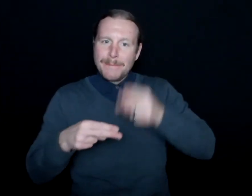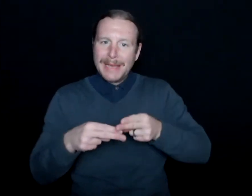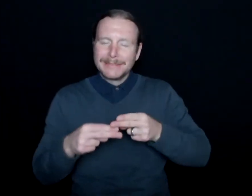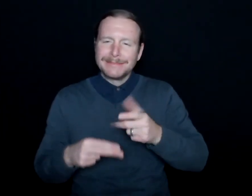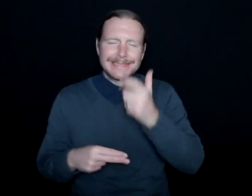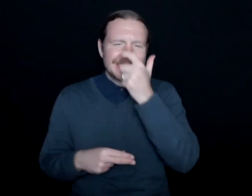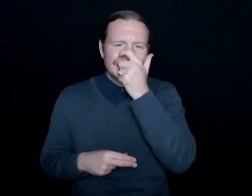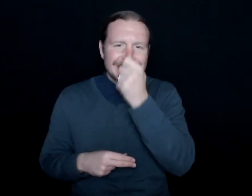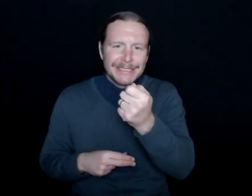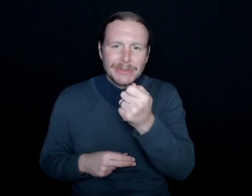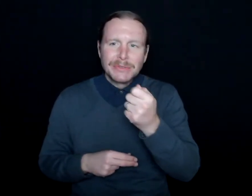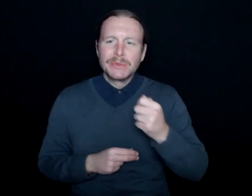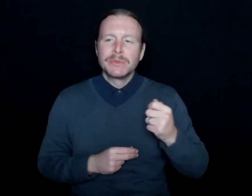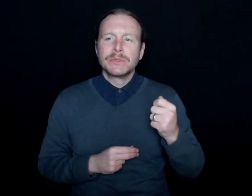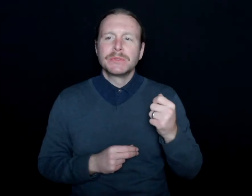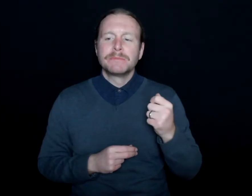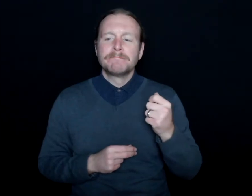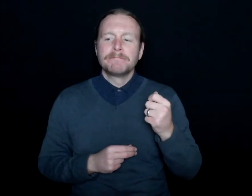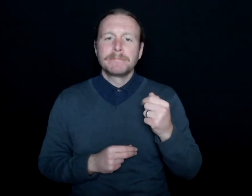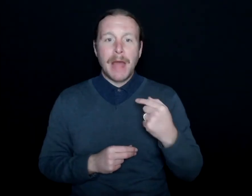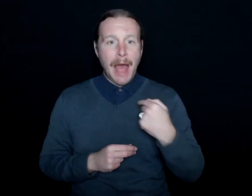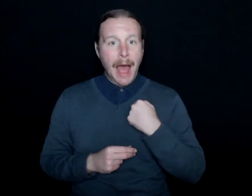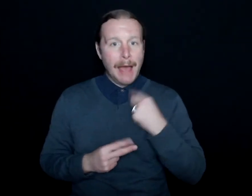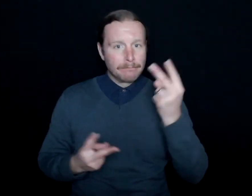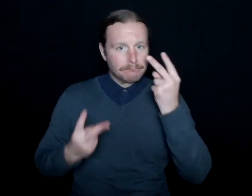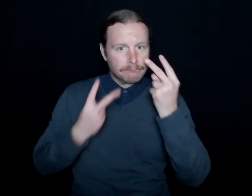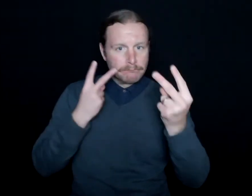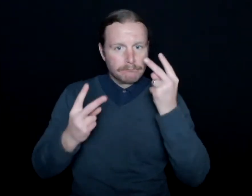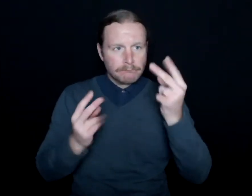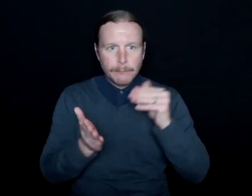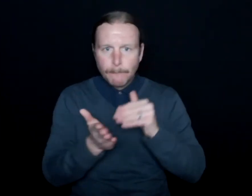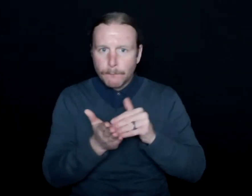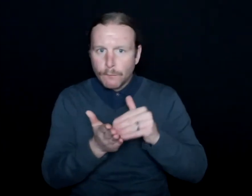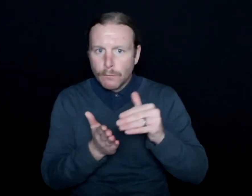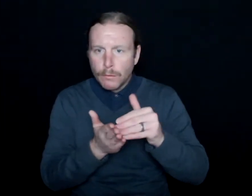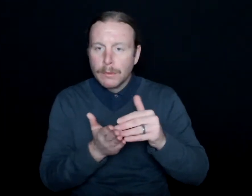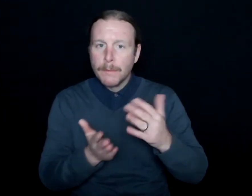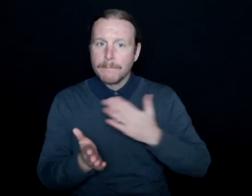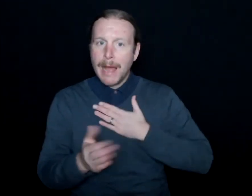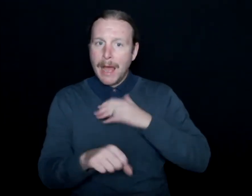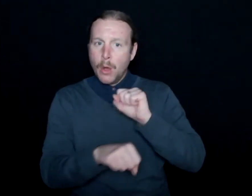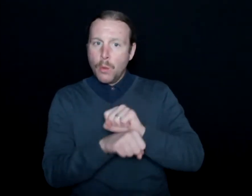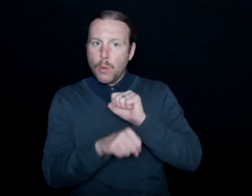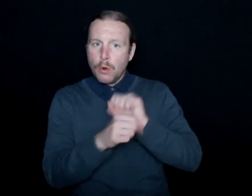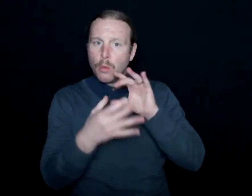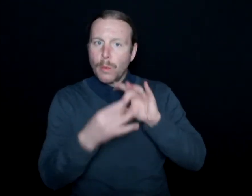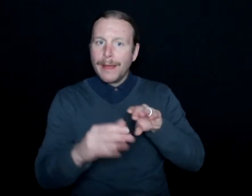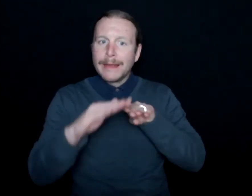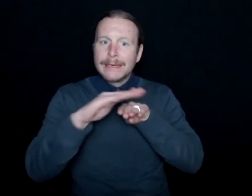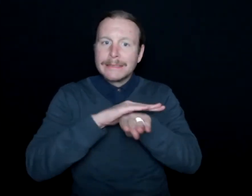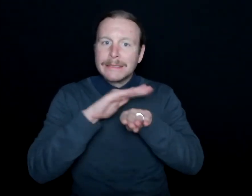And something that I've come across frequently in my work in accessibility and working closely with the deaf and hard